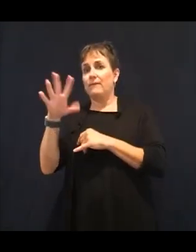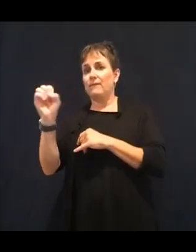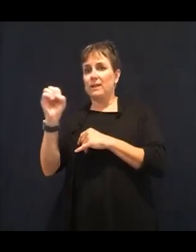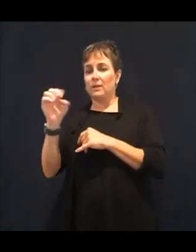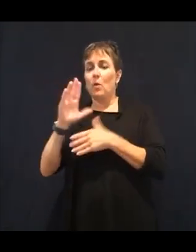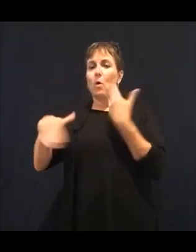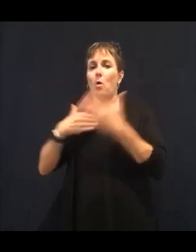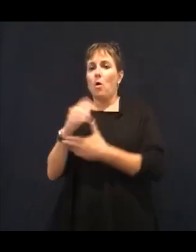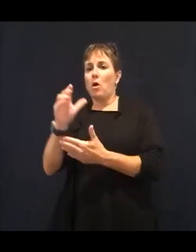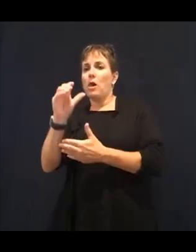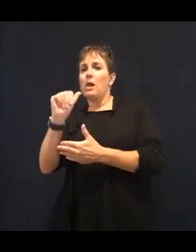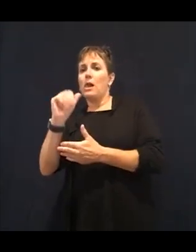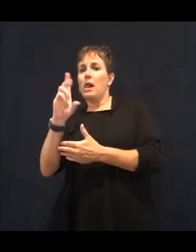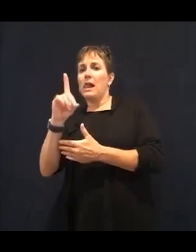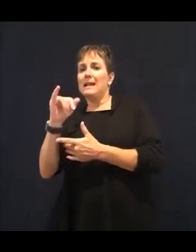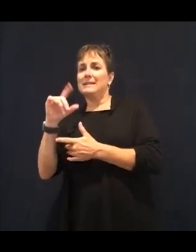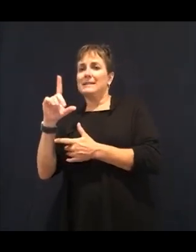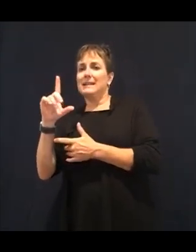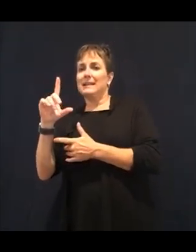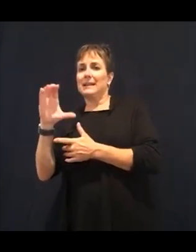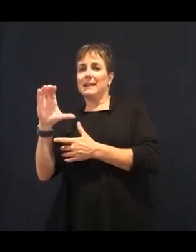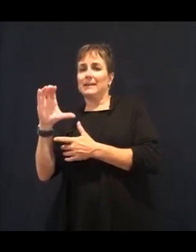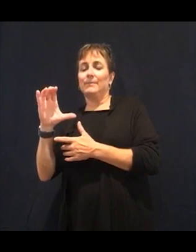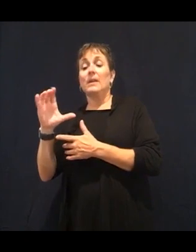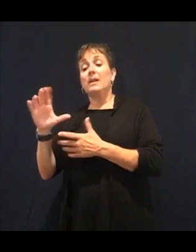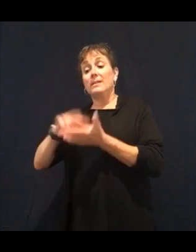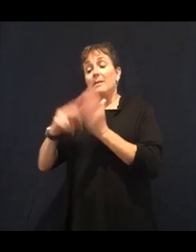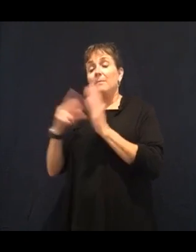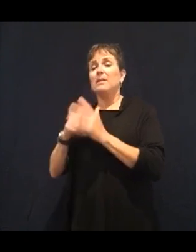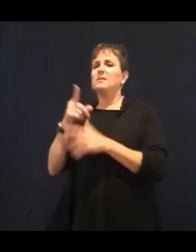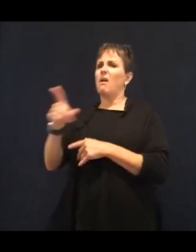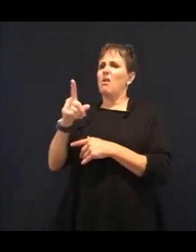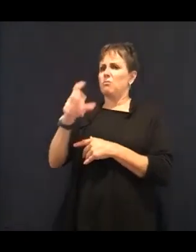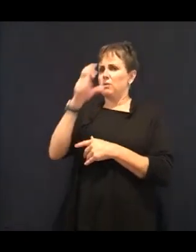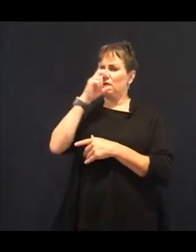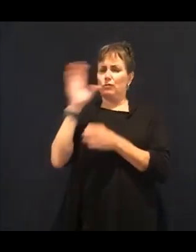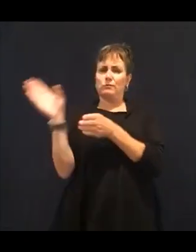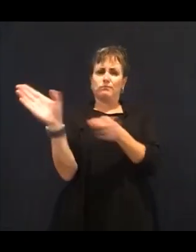to eat those things, know that you are. Absolutely. It's so necessary